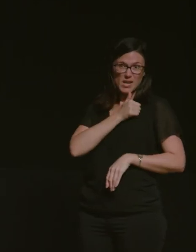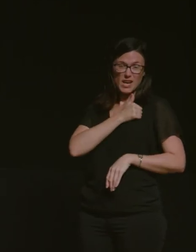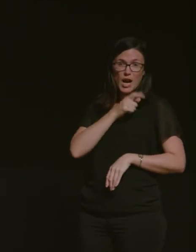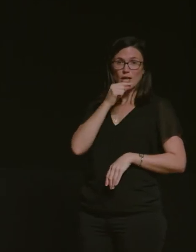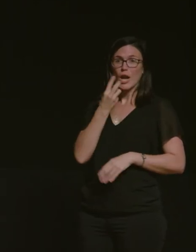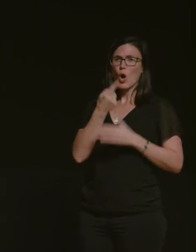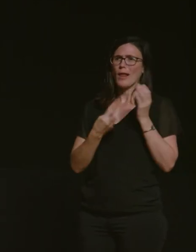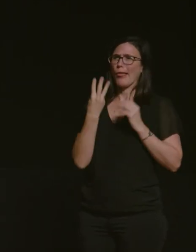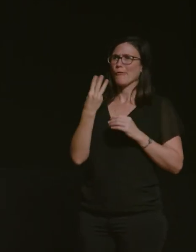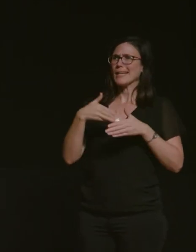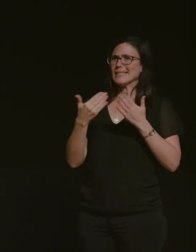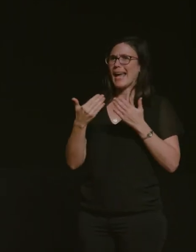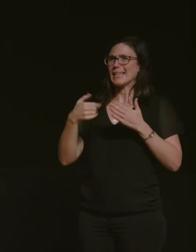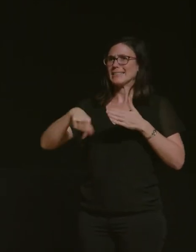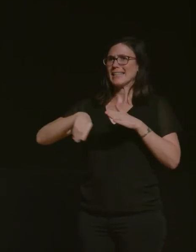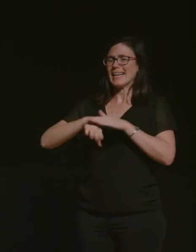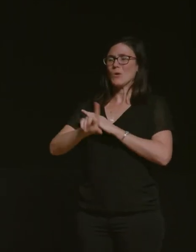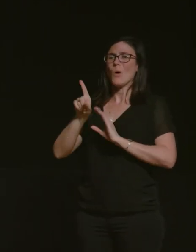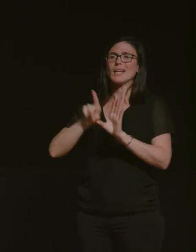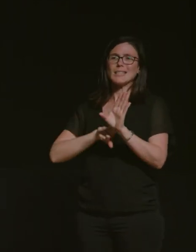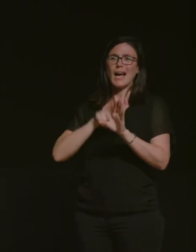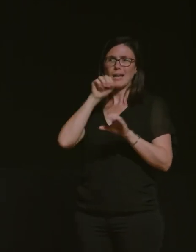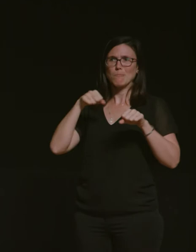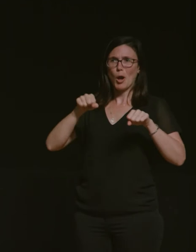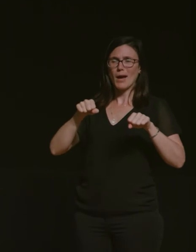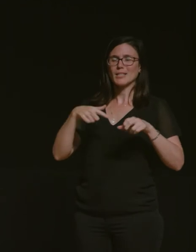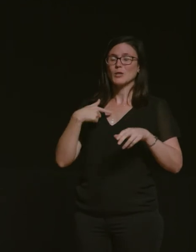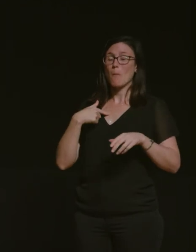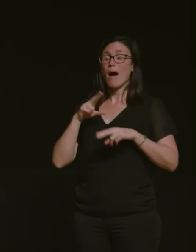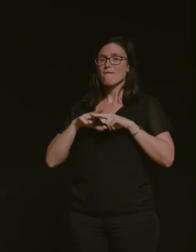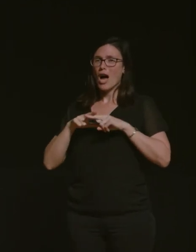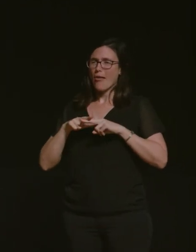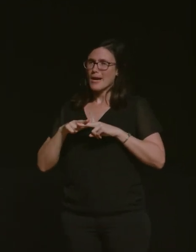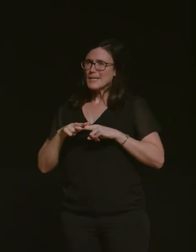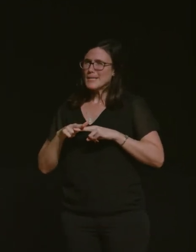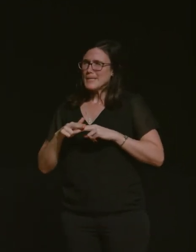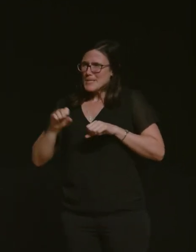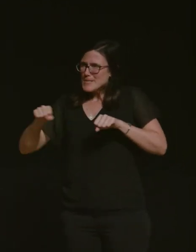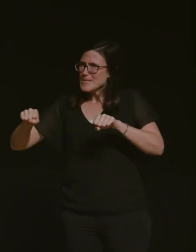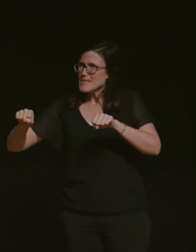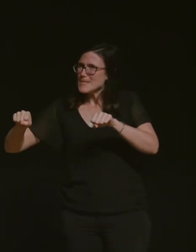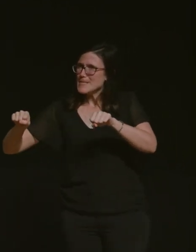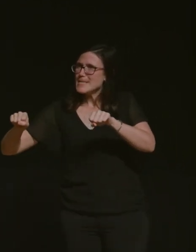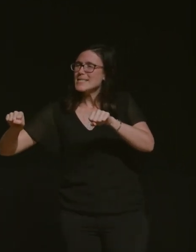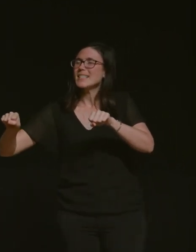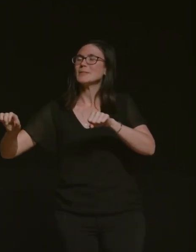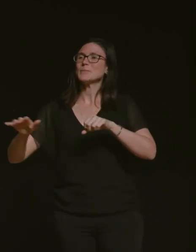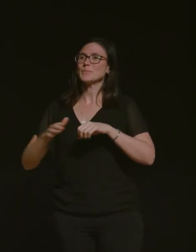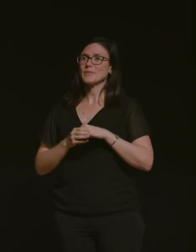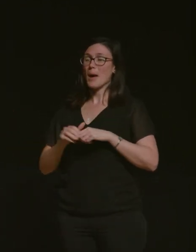so so he's dedicated right so he's riven like right up next to me and my aunt she is